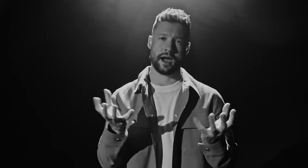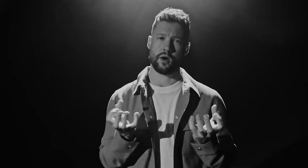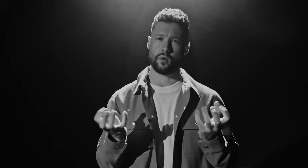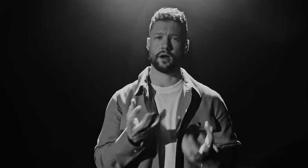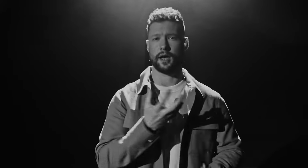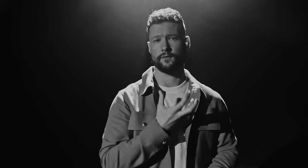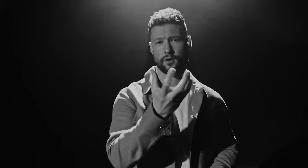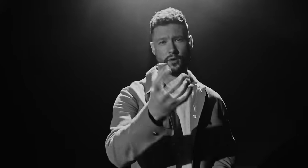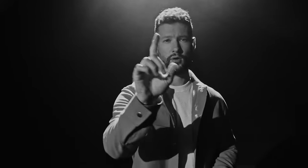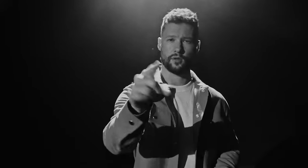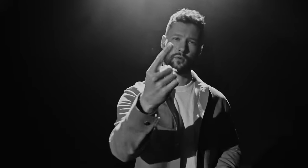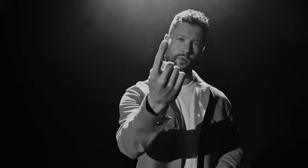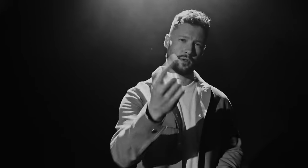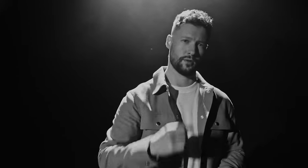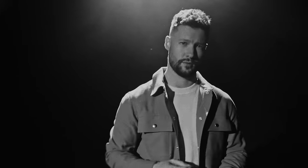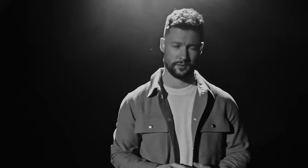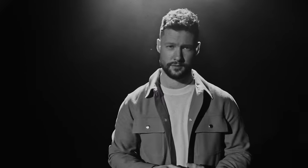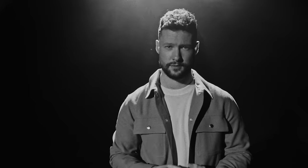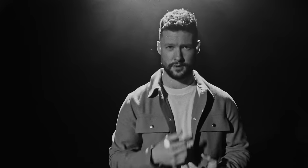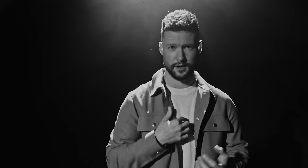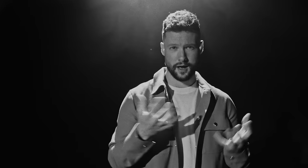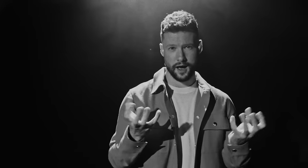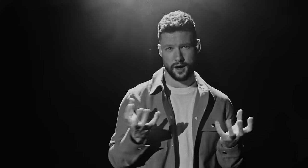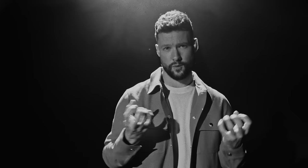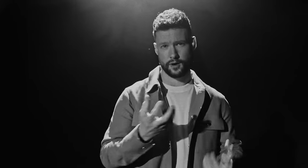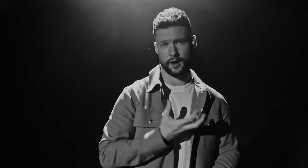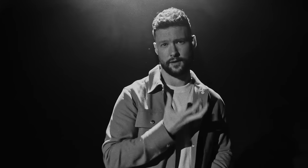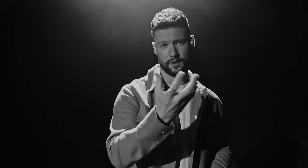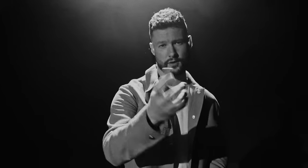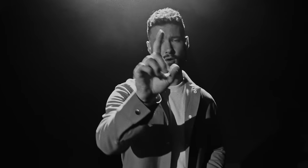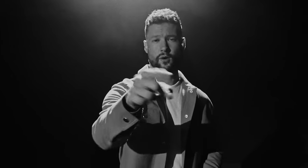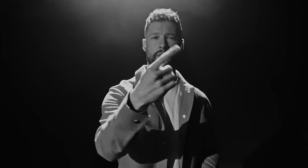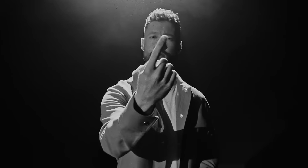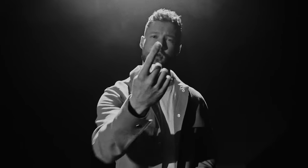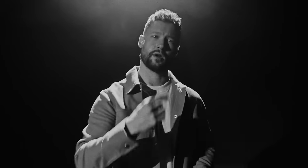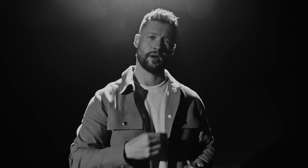I WANT TO HAVE IT ALL WITH YOU I WANT TO HAVE IT A LL WITH YOU